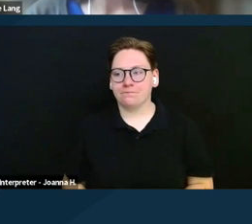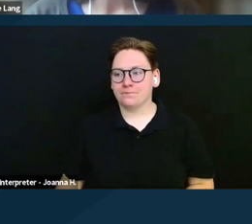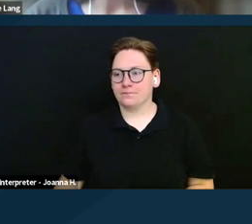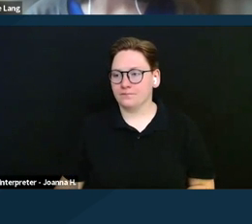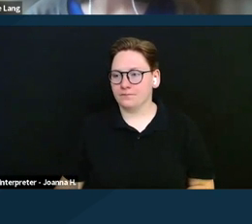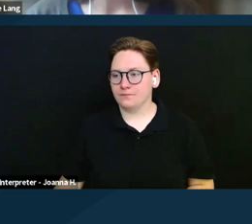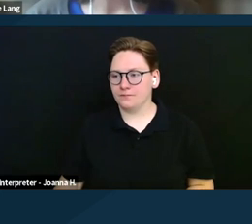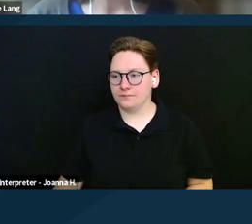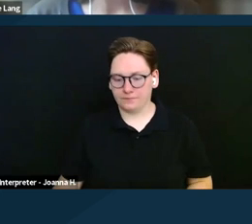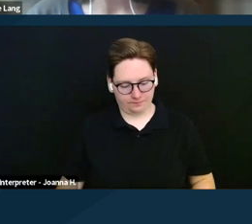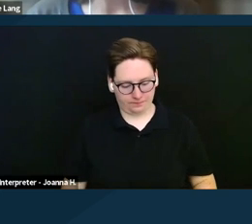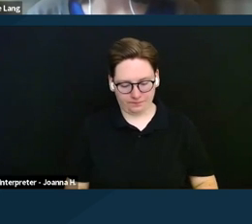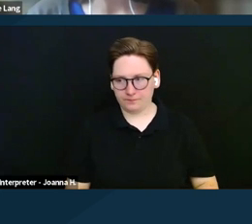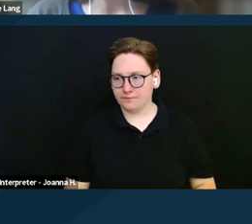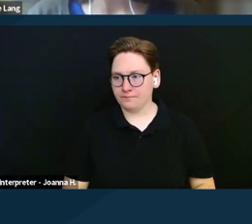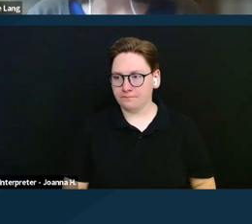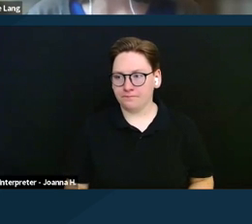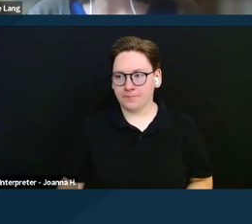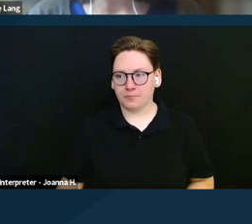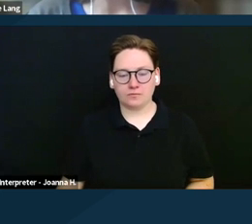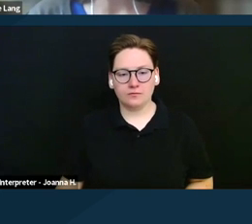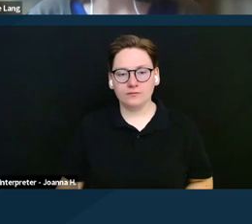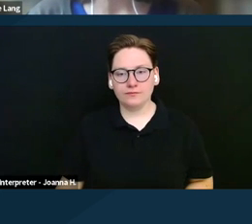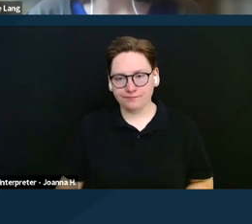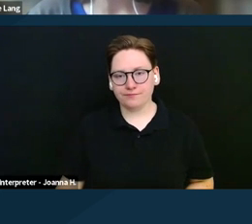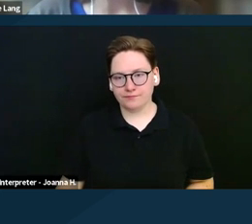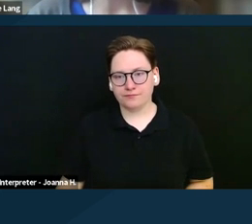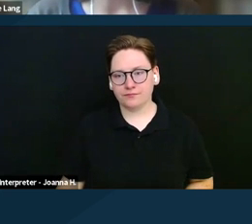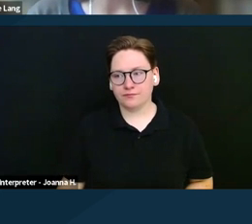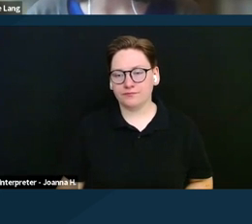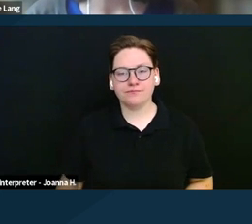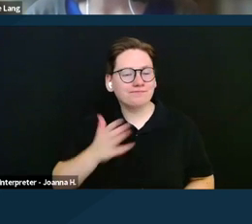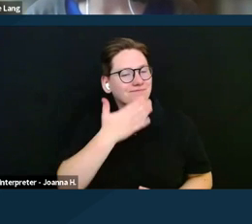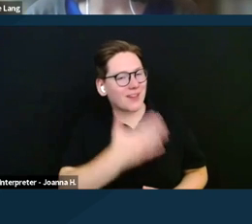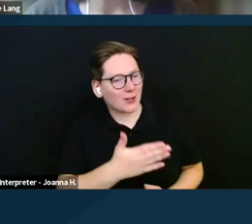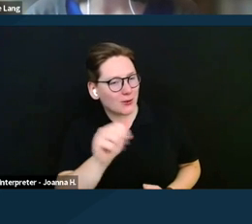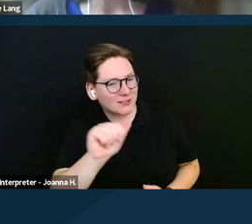Thanks, Ayesha. So I'm gonna run through the marriage penalties in the SSI program.